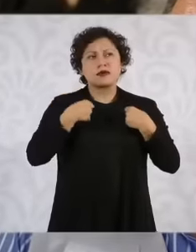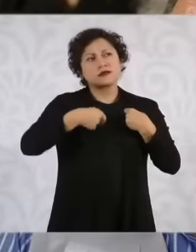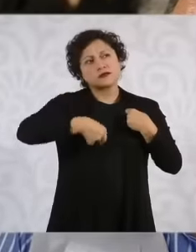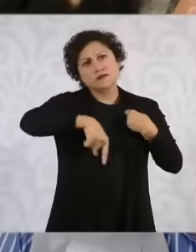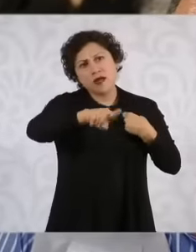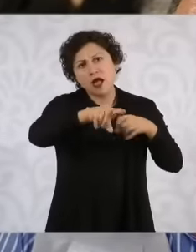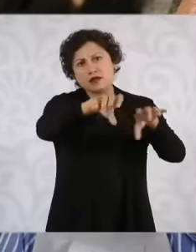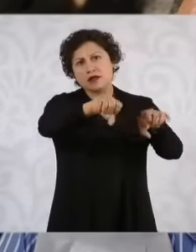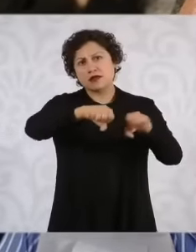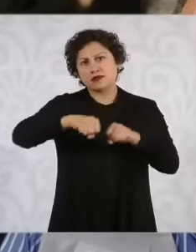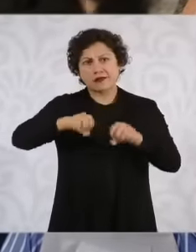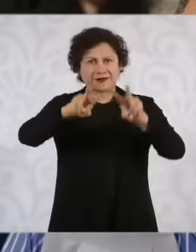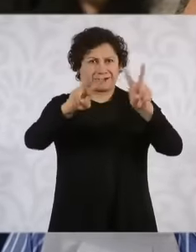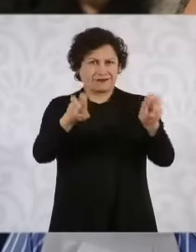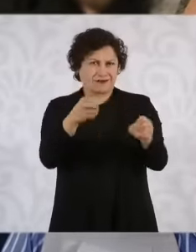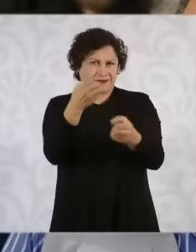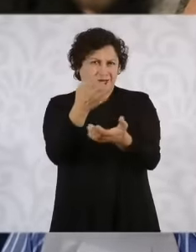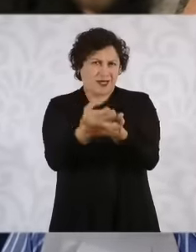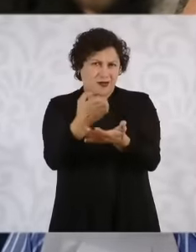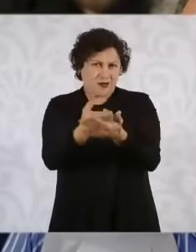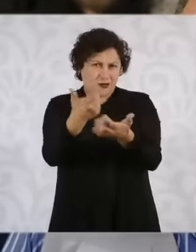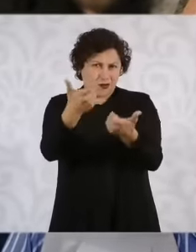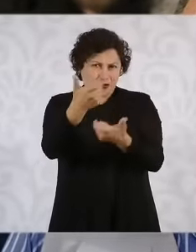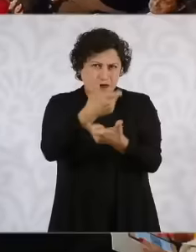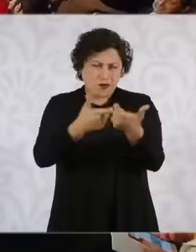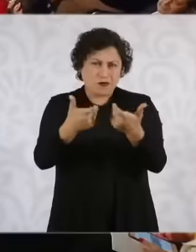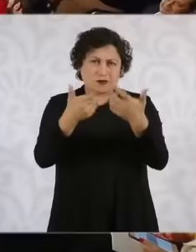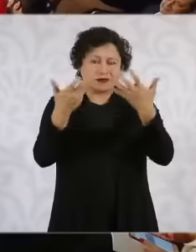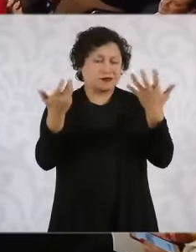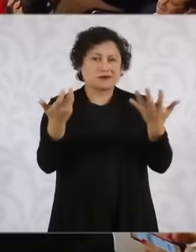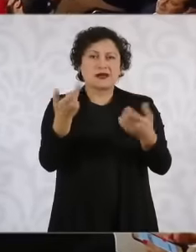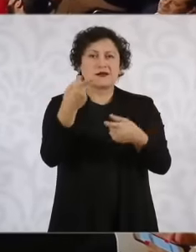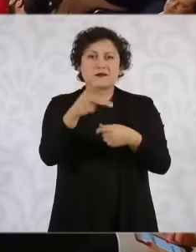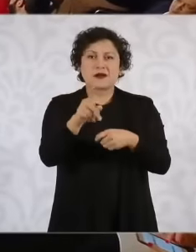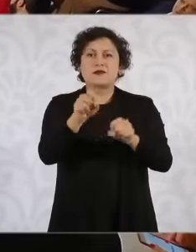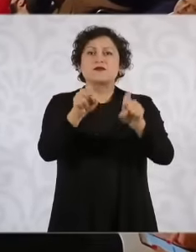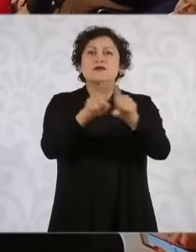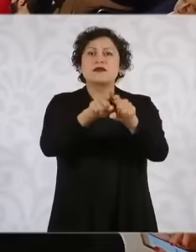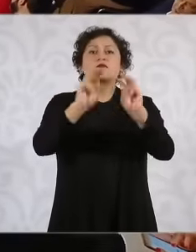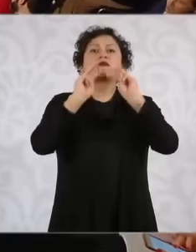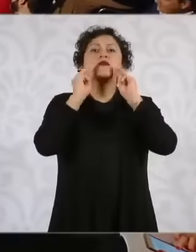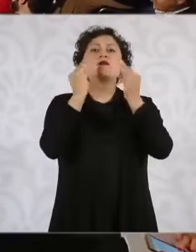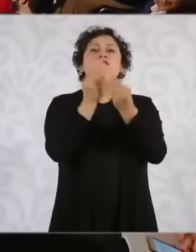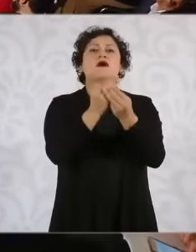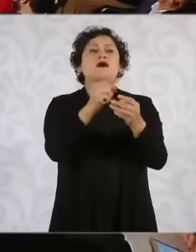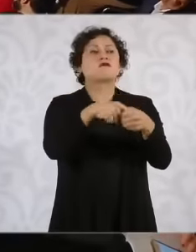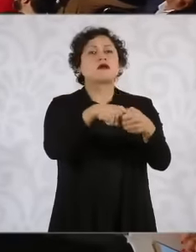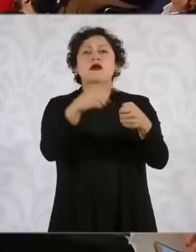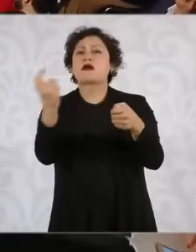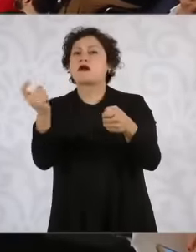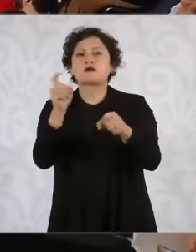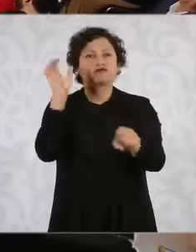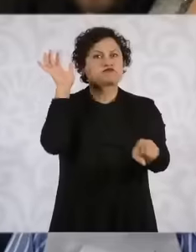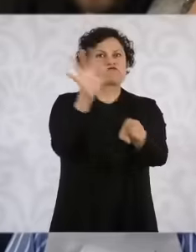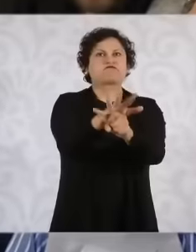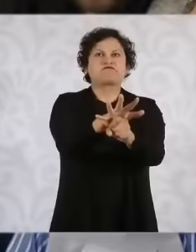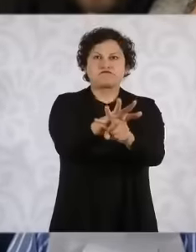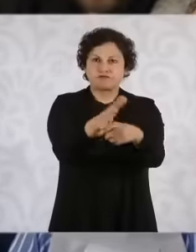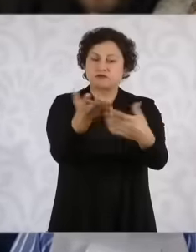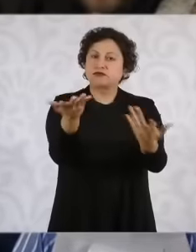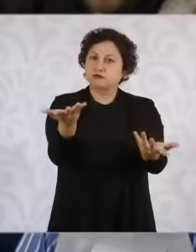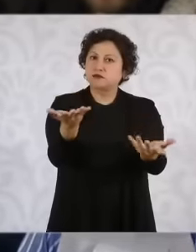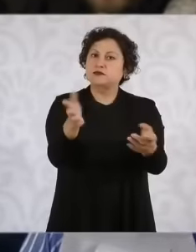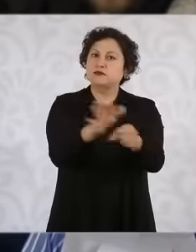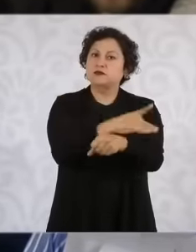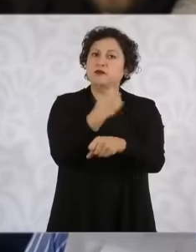also that they persecute them Because if I have already fallen into that, well, these groups try to get them to continue